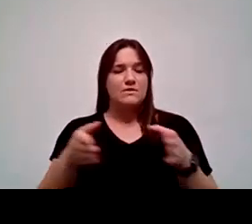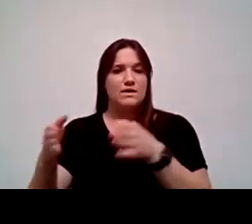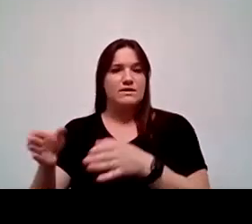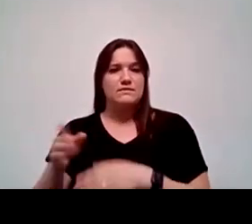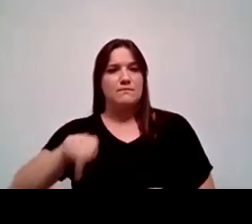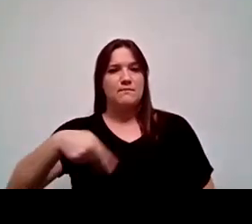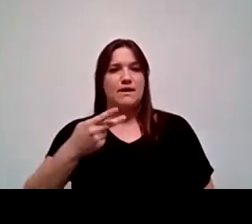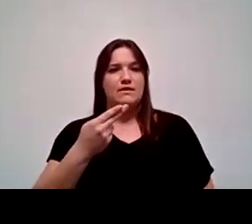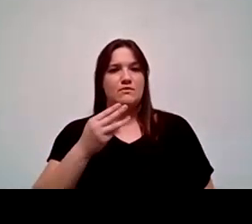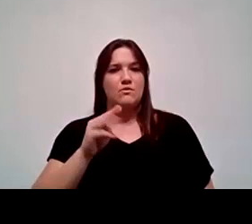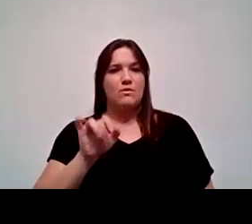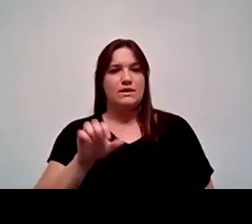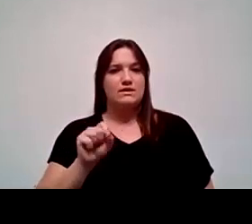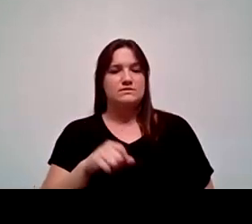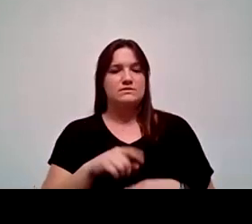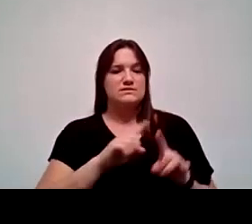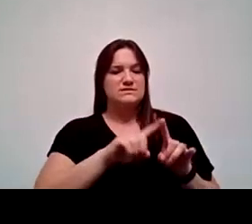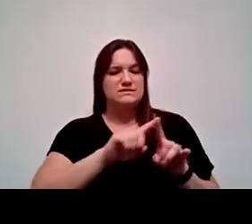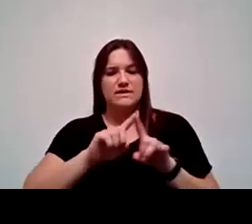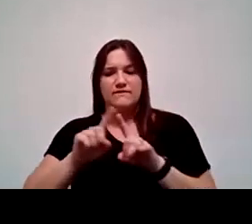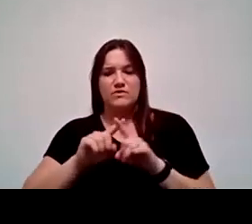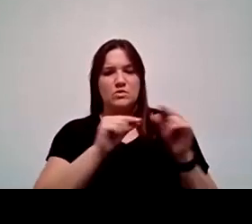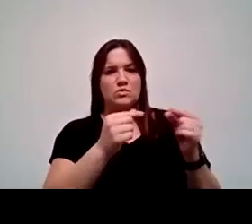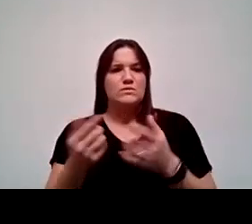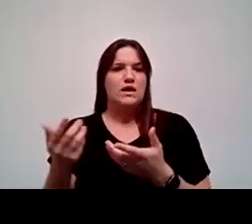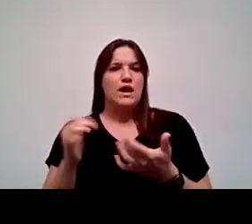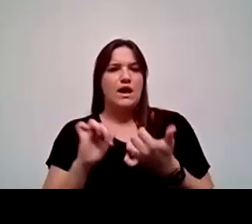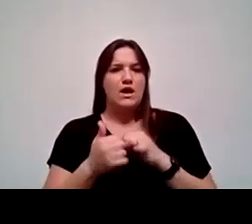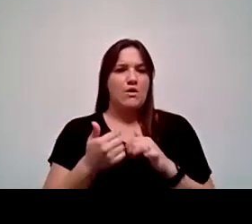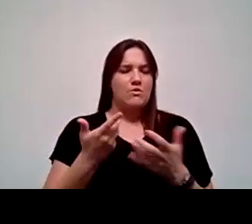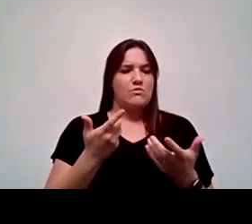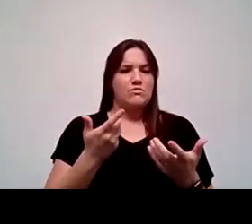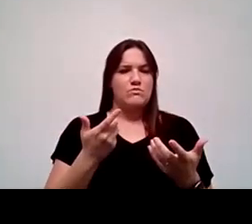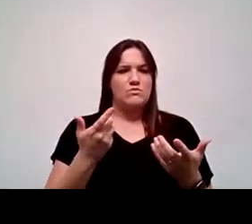within our various groups where do we need to apply additional resources.